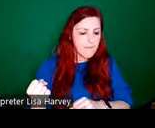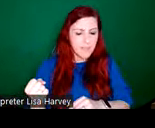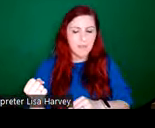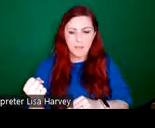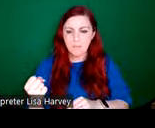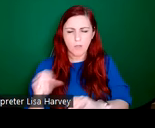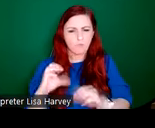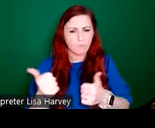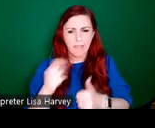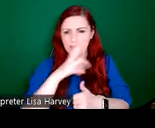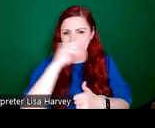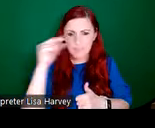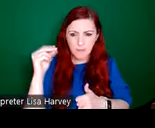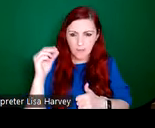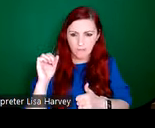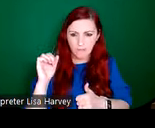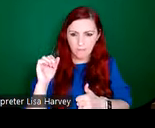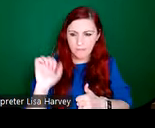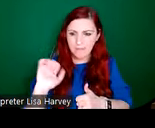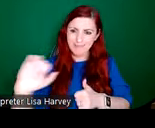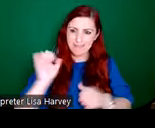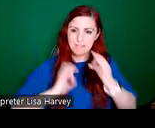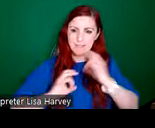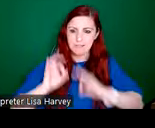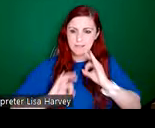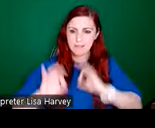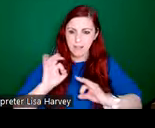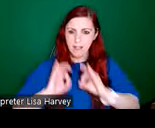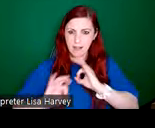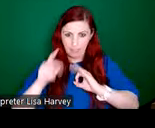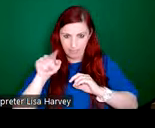example of the Arts and Crafts style in the stained glass panel on the right of